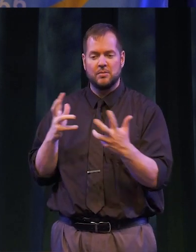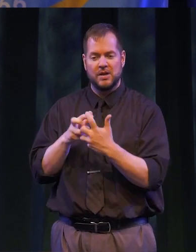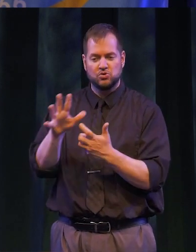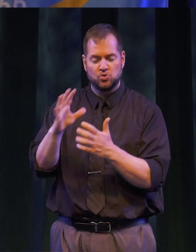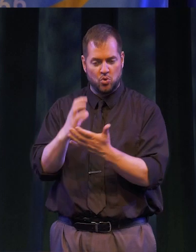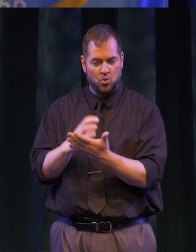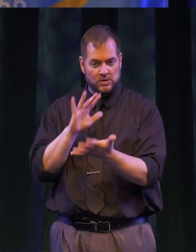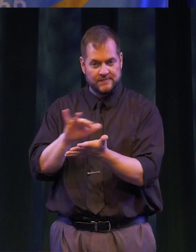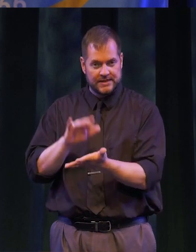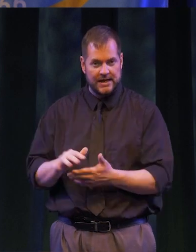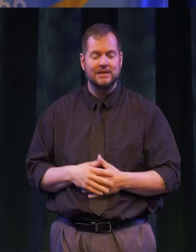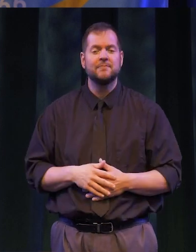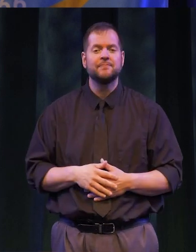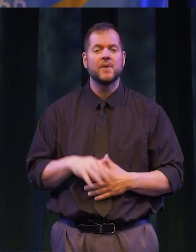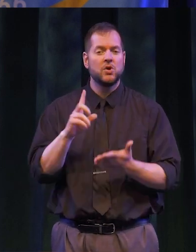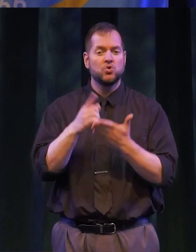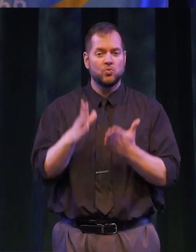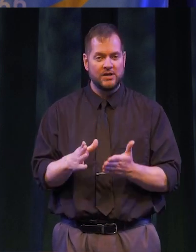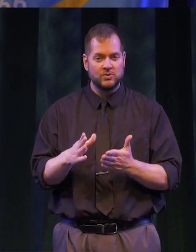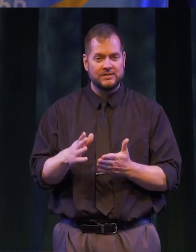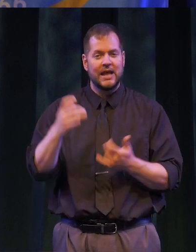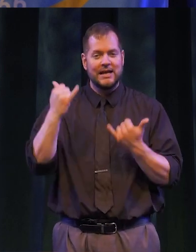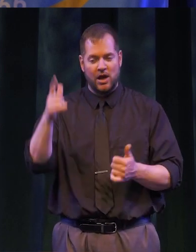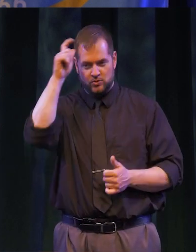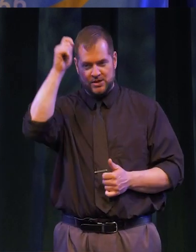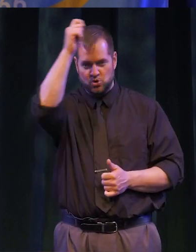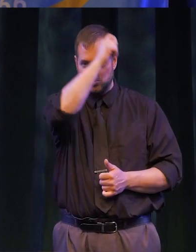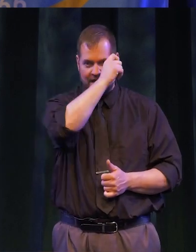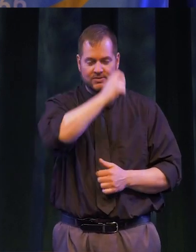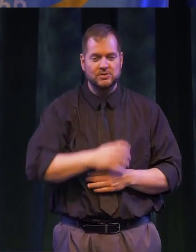TO YOUR COURSE OF STUDY. GRADUATES YOU MAY NOW TURN YOUR TASSELS.